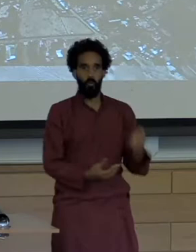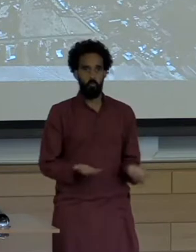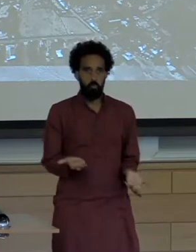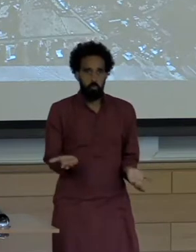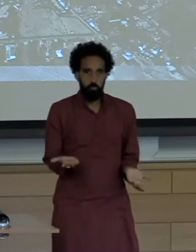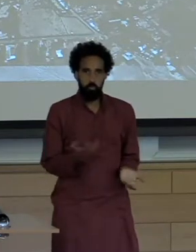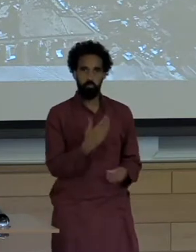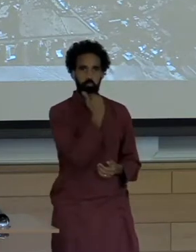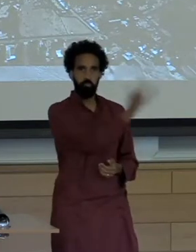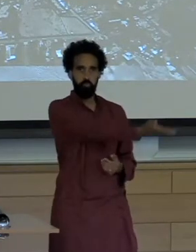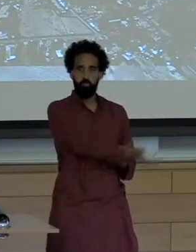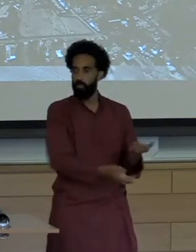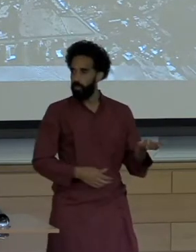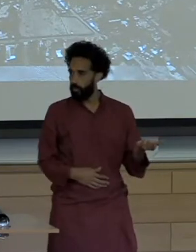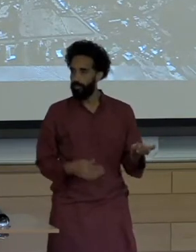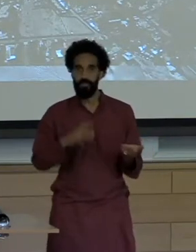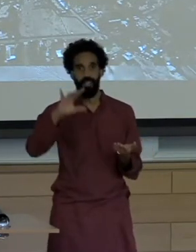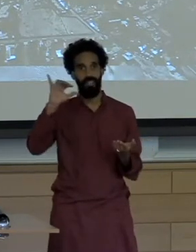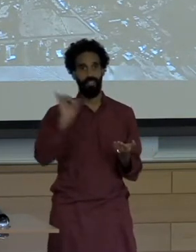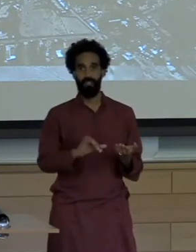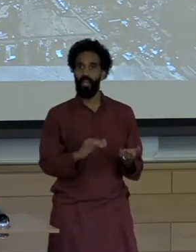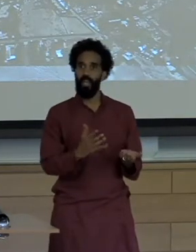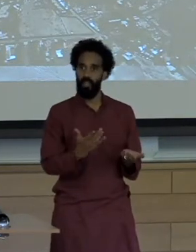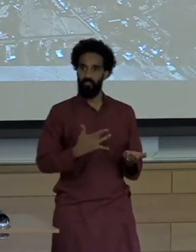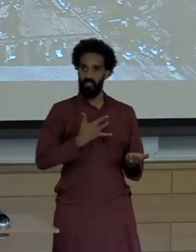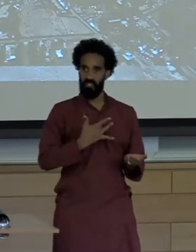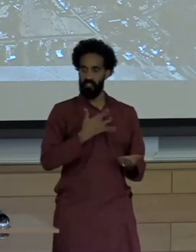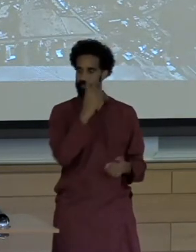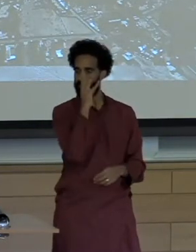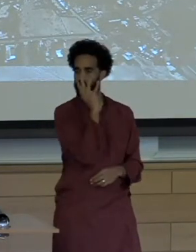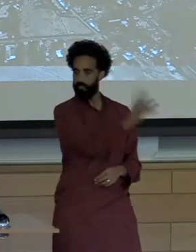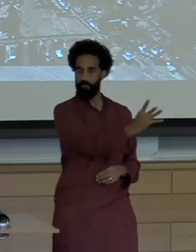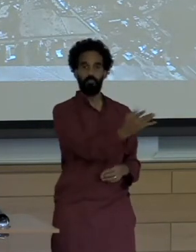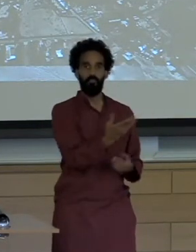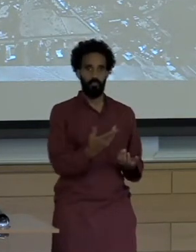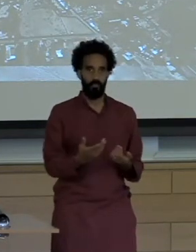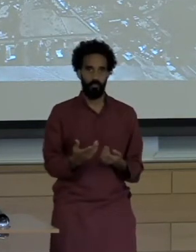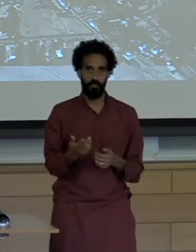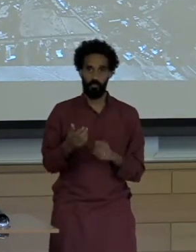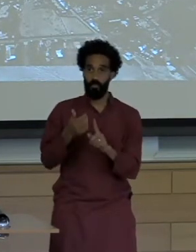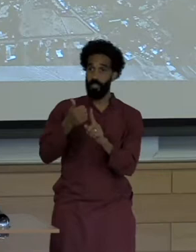Such is the historical burden imposed by an overwhelmingly centralized power